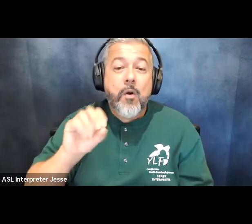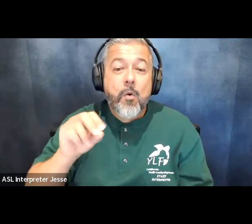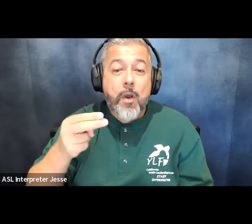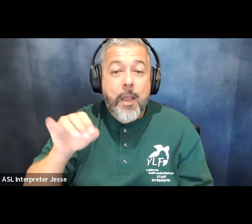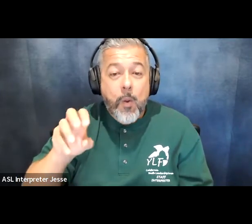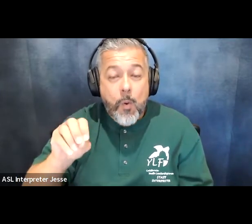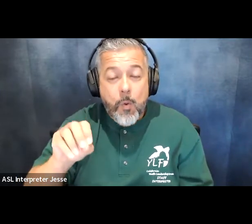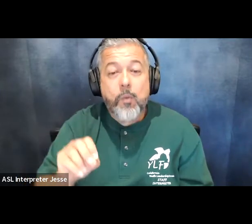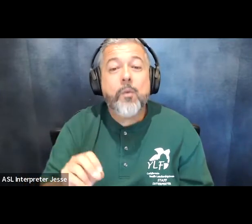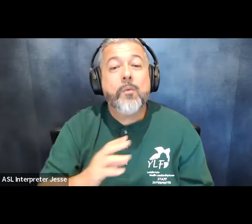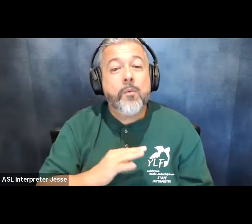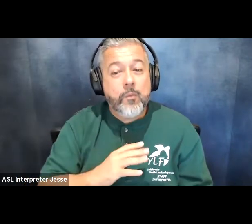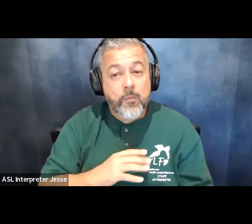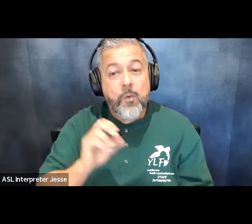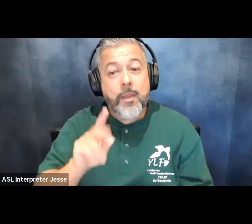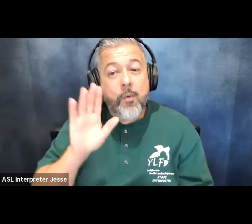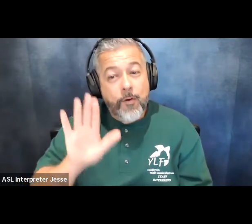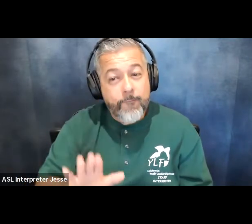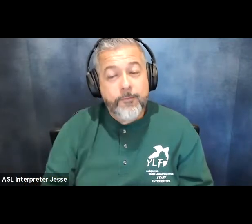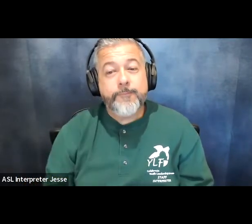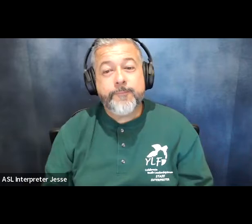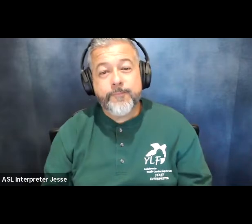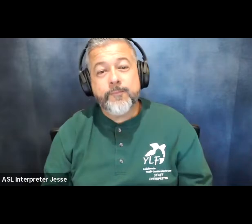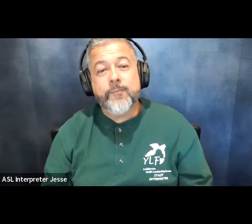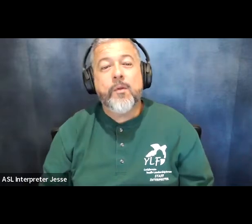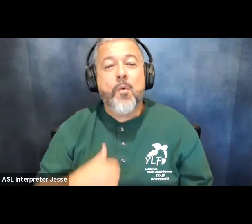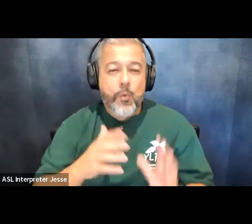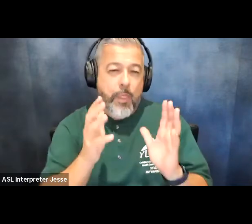okay wonderful well we'll leave that up there for just a second if you want